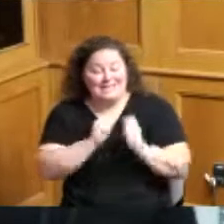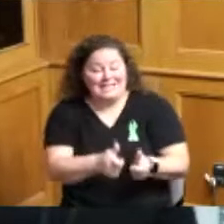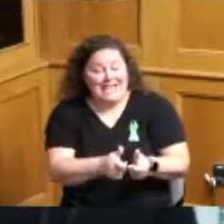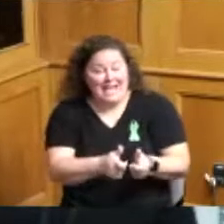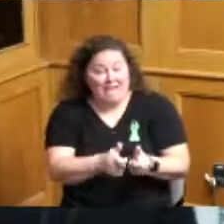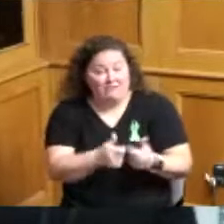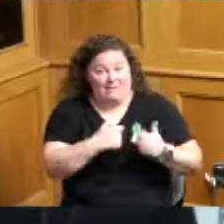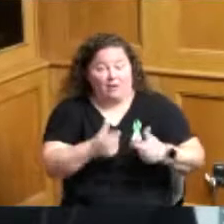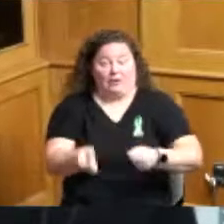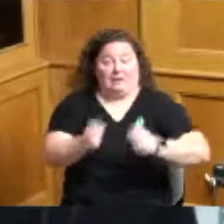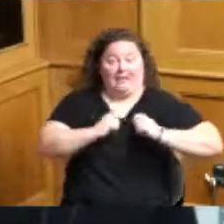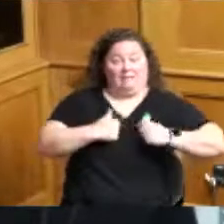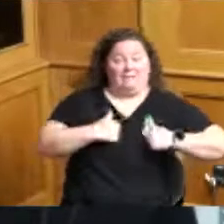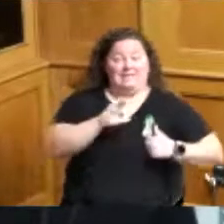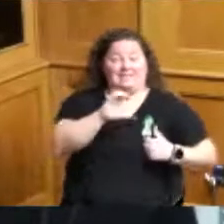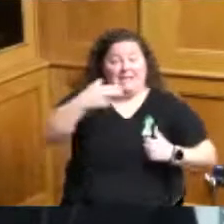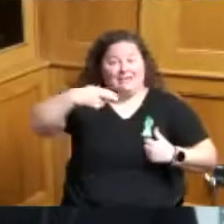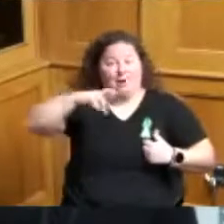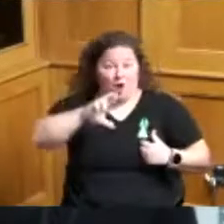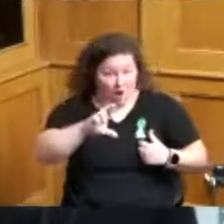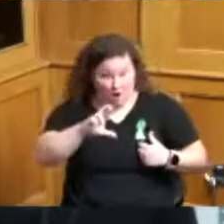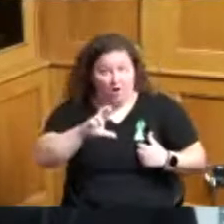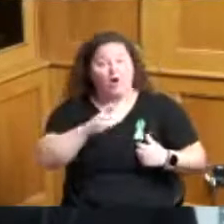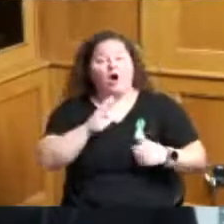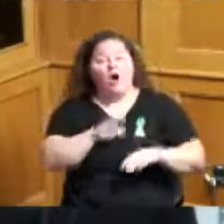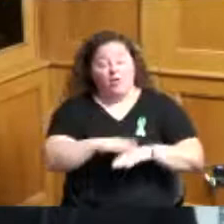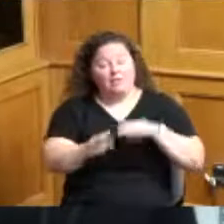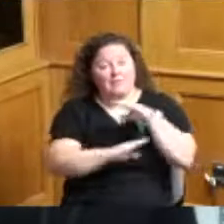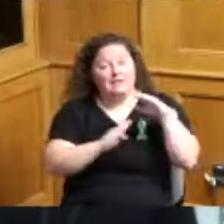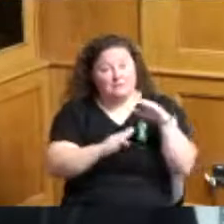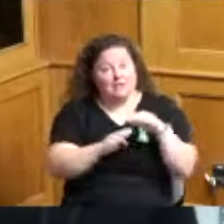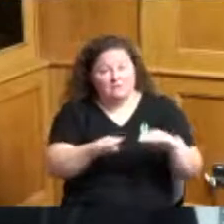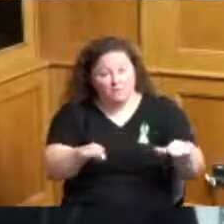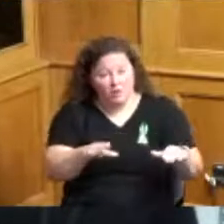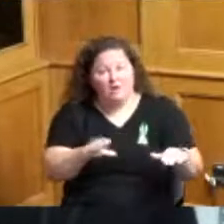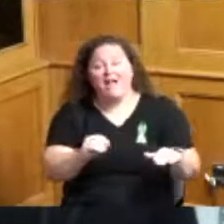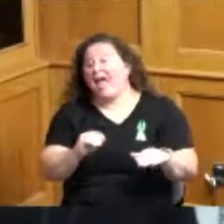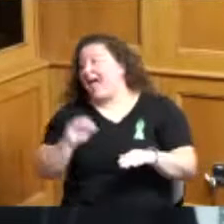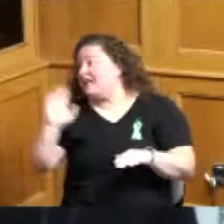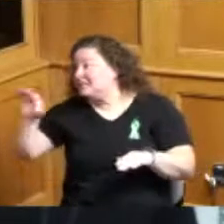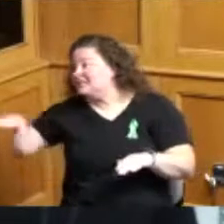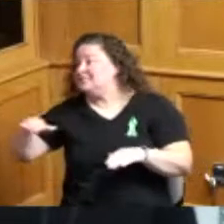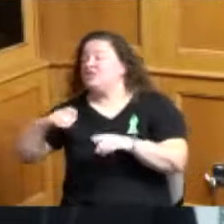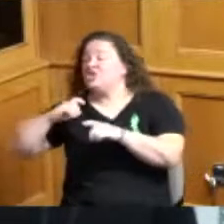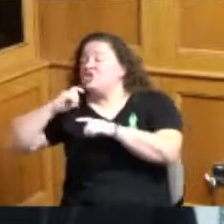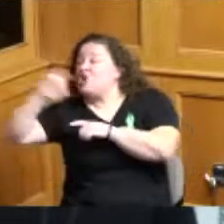why calming her siblings and calling 9-1-1 I will tell you that I'm so honored to be a part of cat